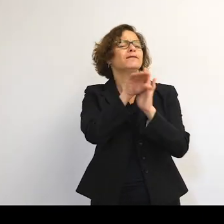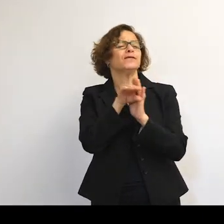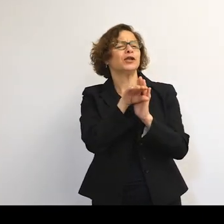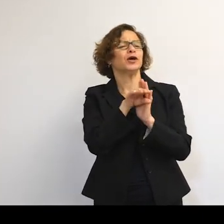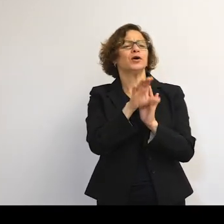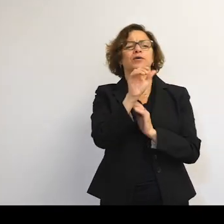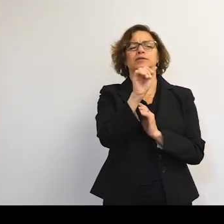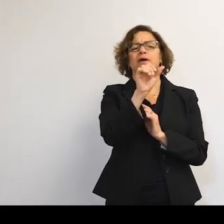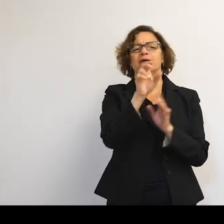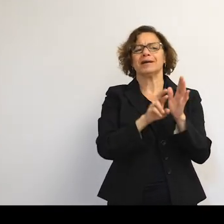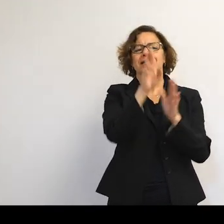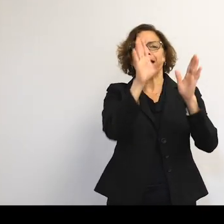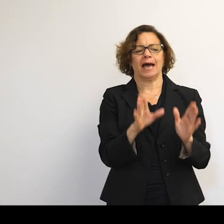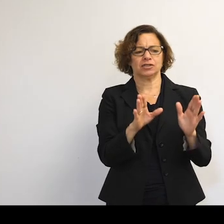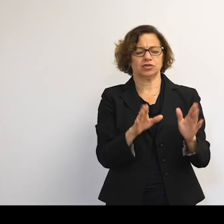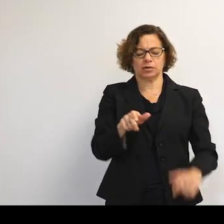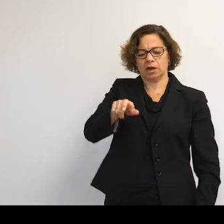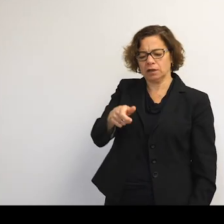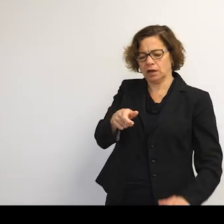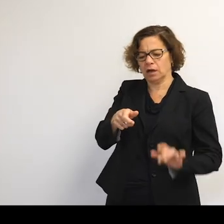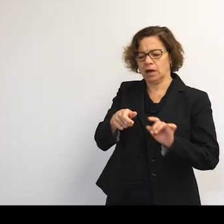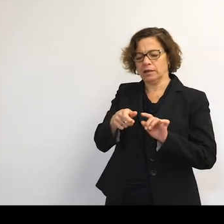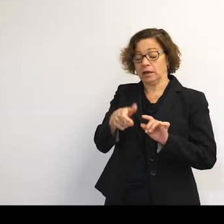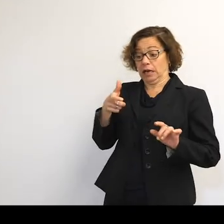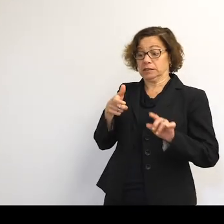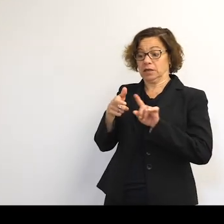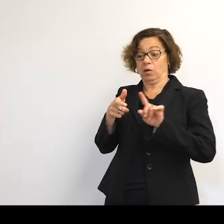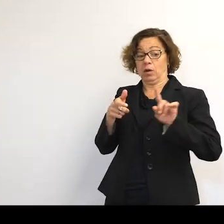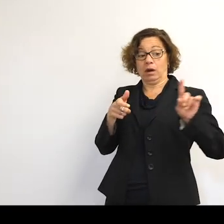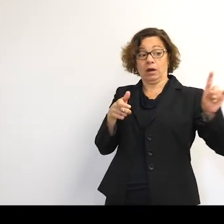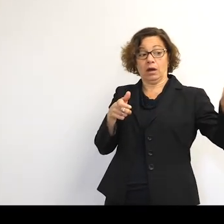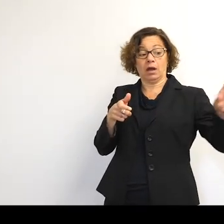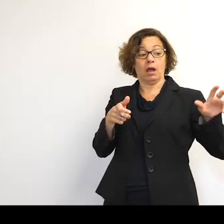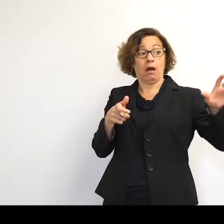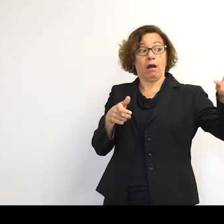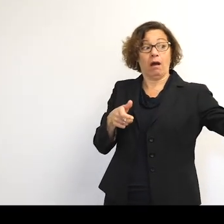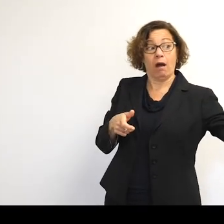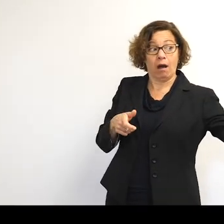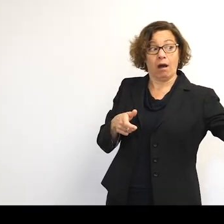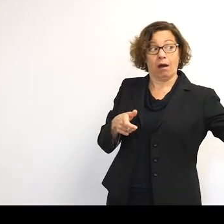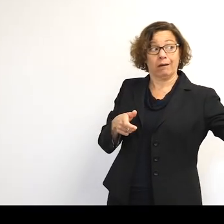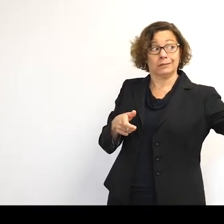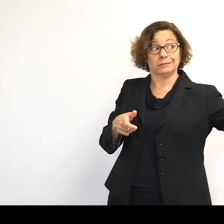actually letting go of a wrench and then trying to reach for it and it's gone. And then it just slowly moves away in its own orbit.